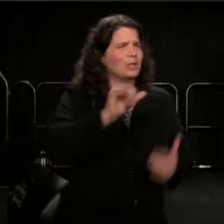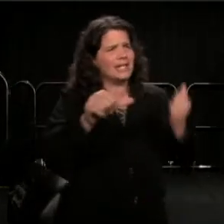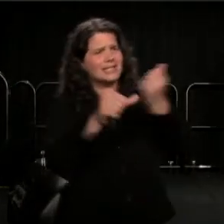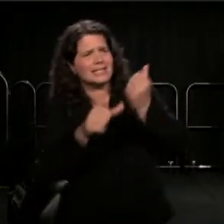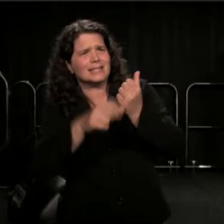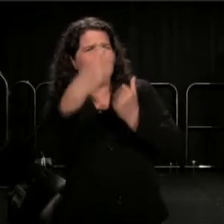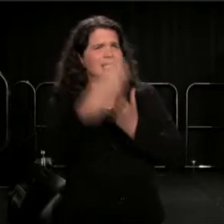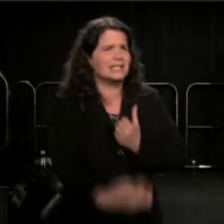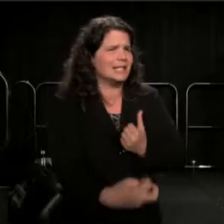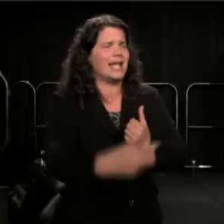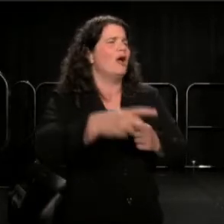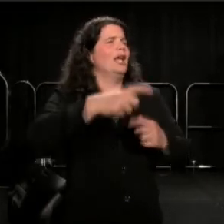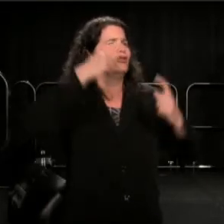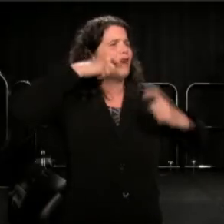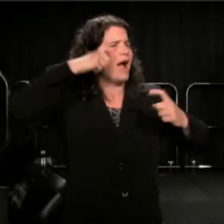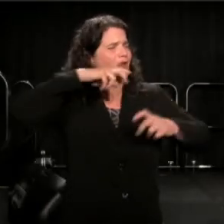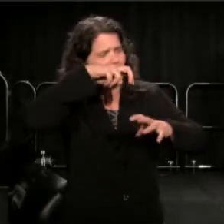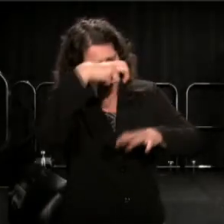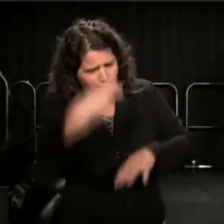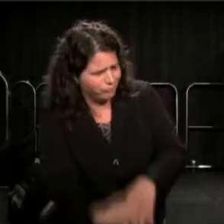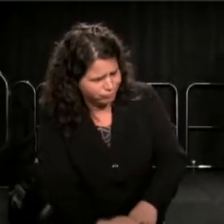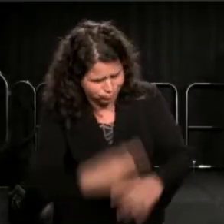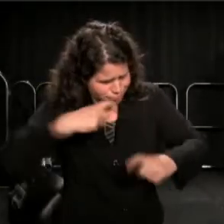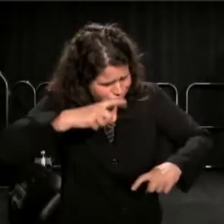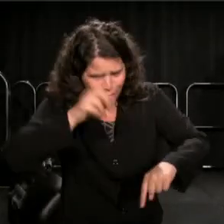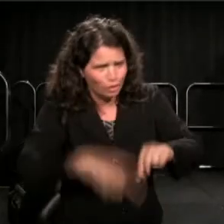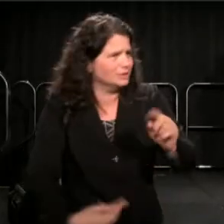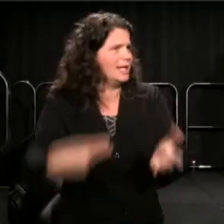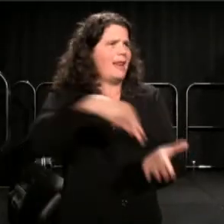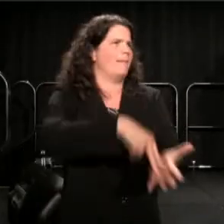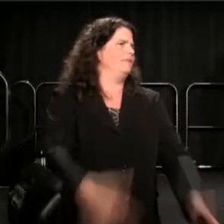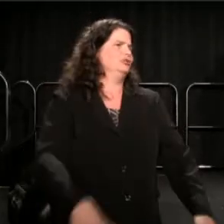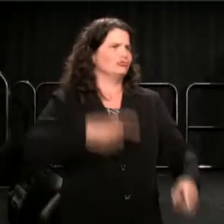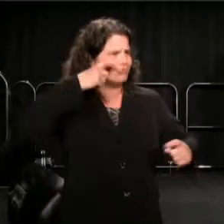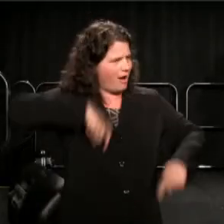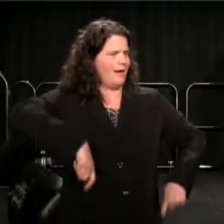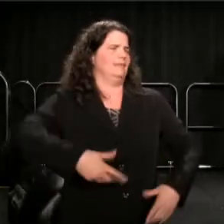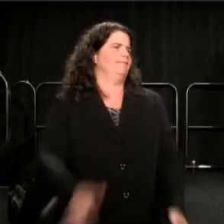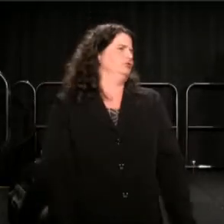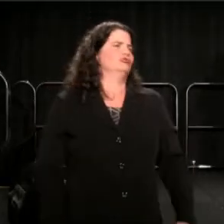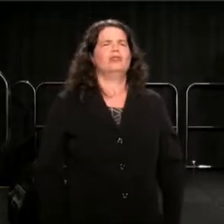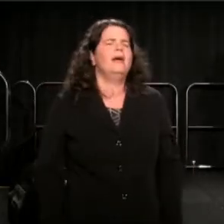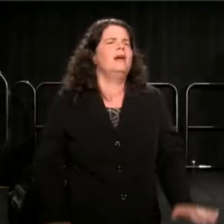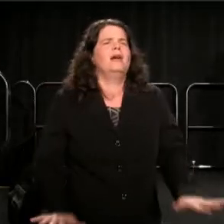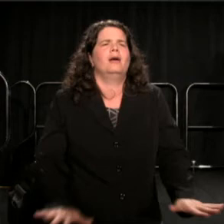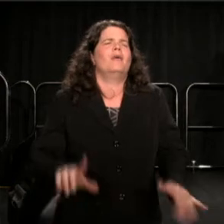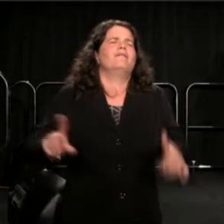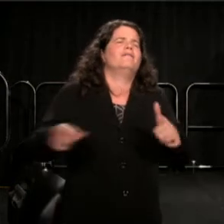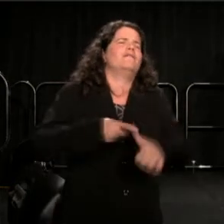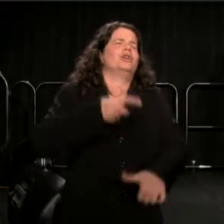He cried so much like a baby really. He couldn't even stand. It was the first time that any police chief